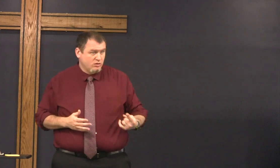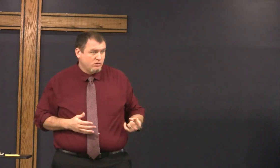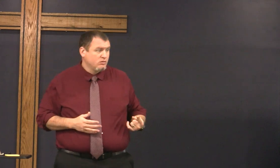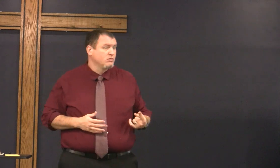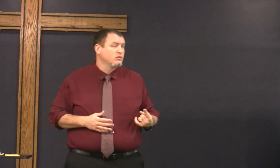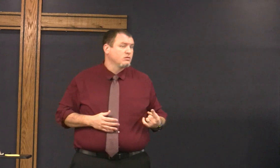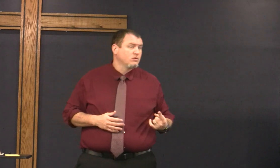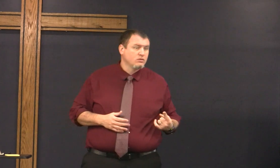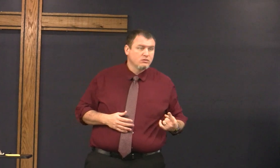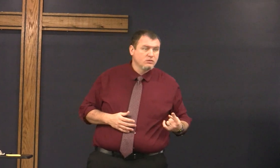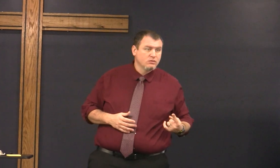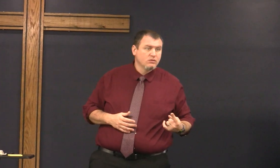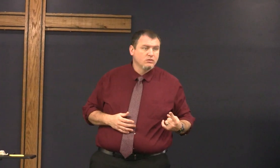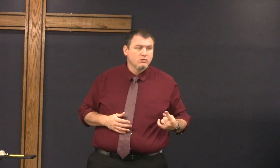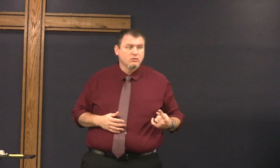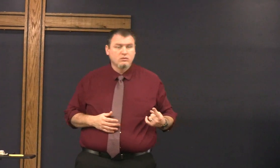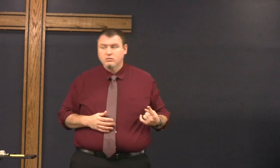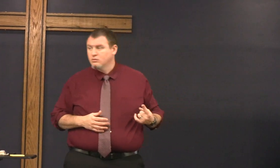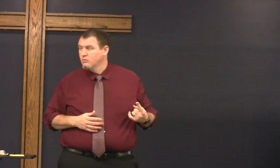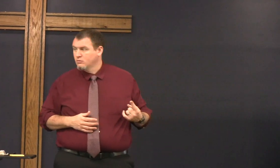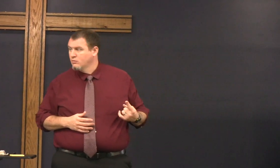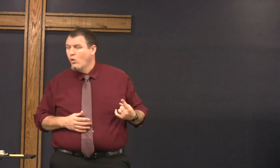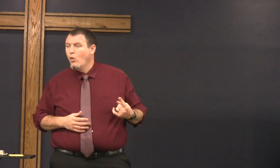there are not multiple ways there is just one